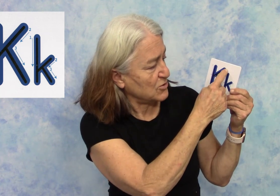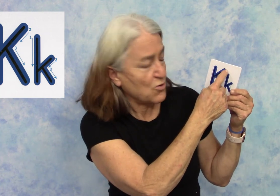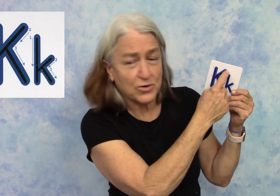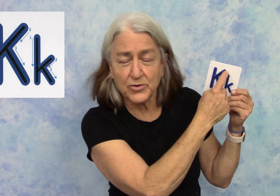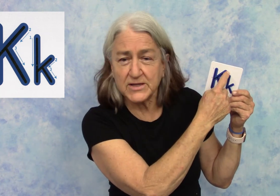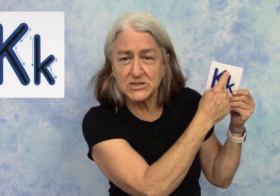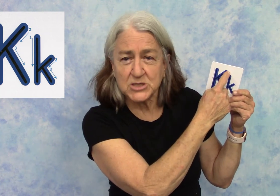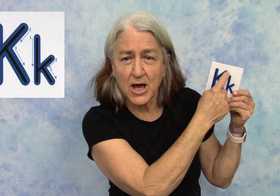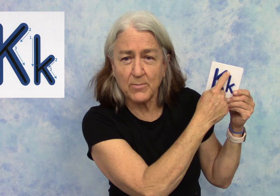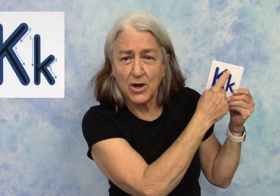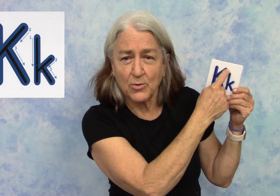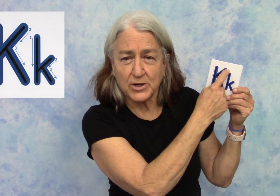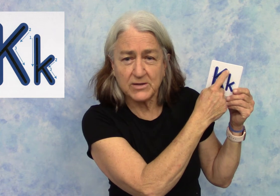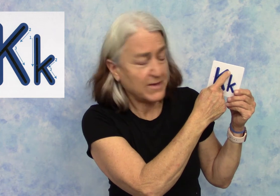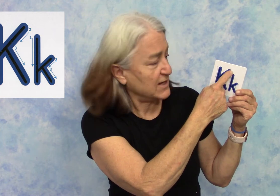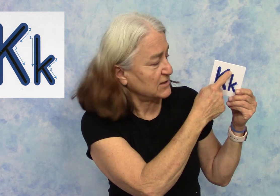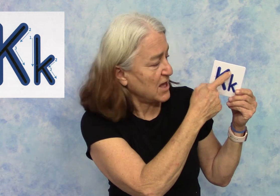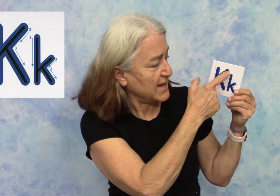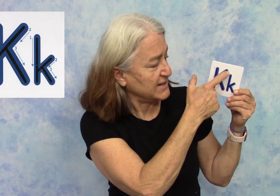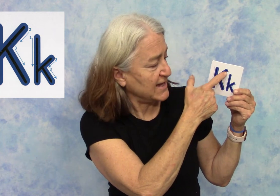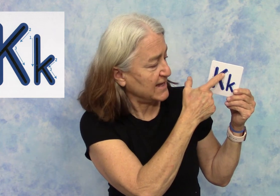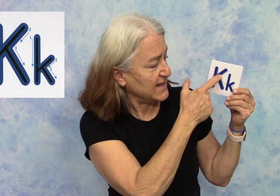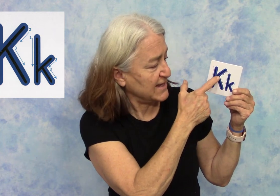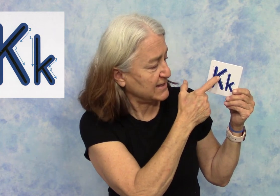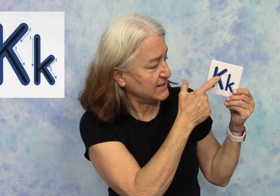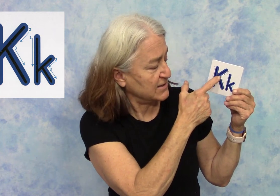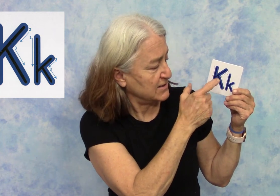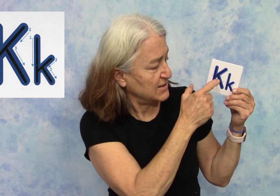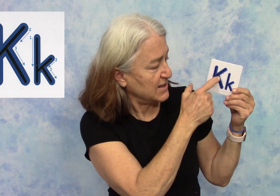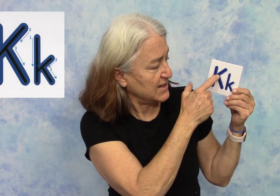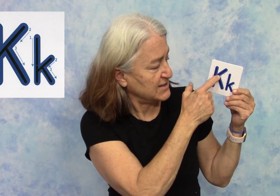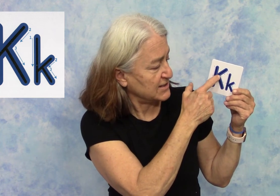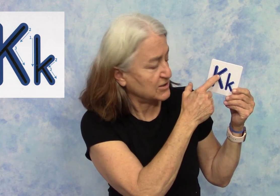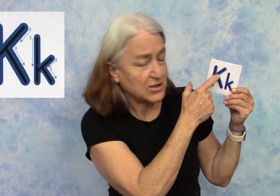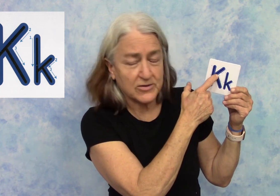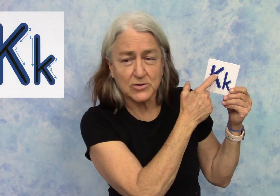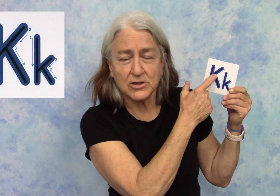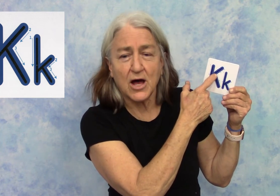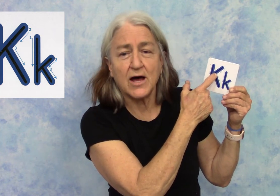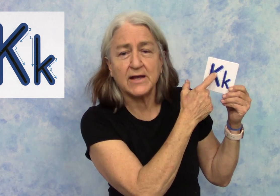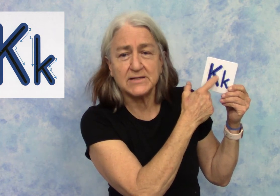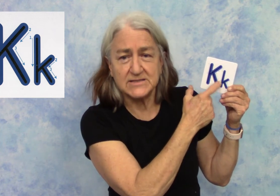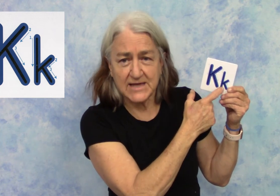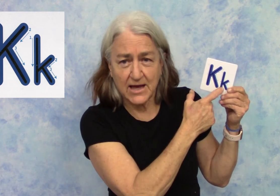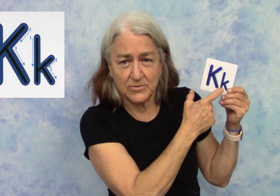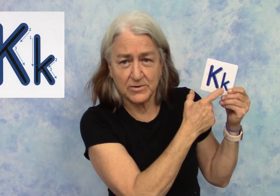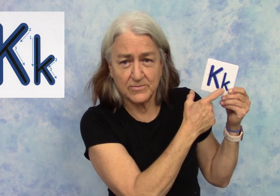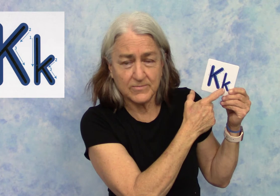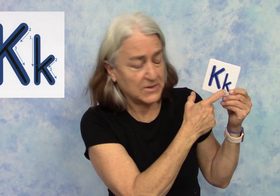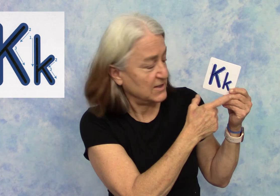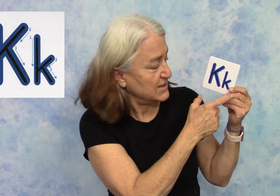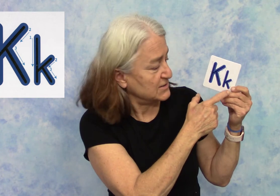corner on the top we're going to make a line in and then another line down.